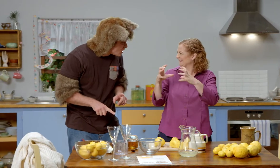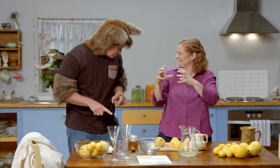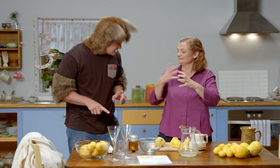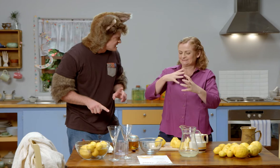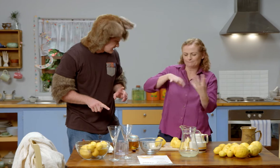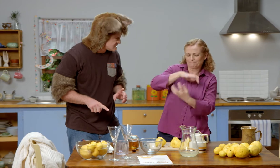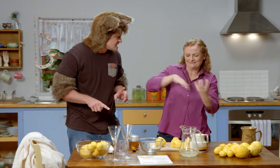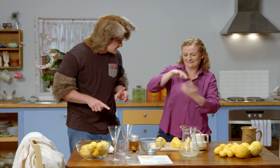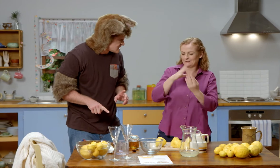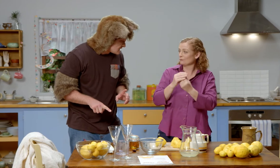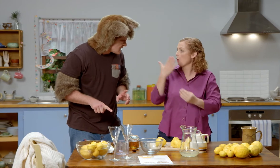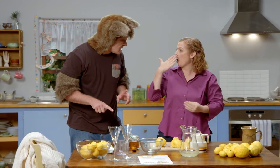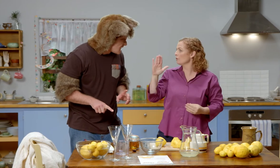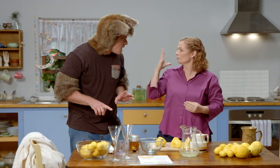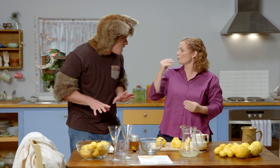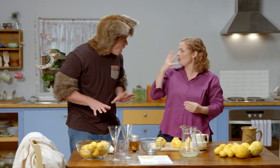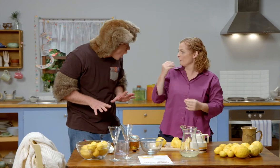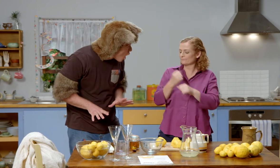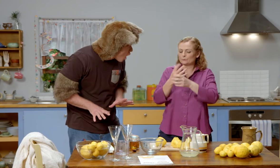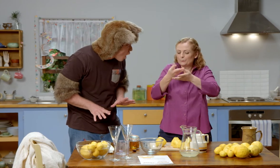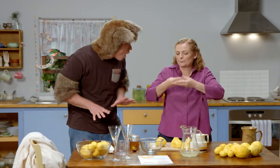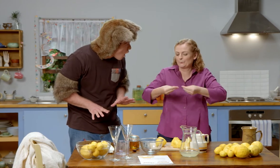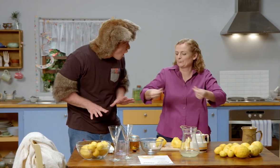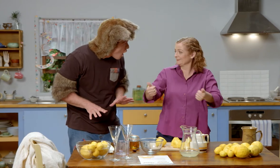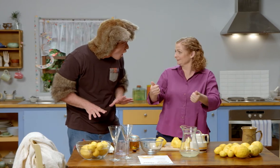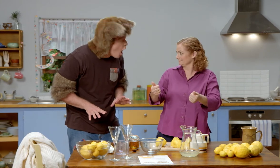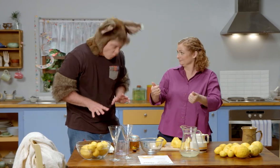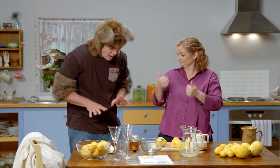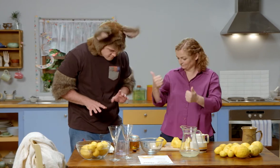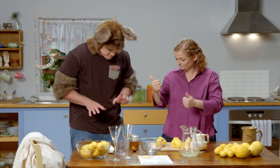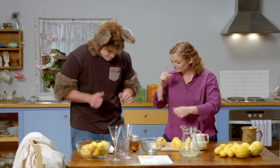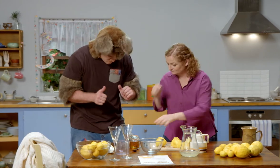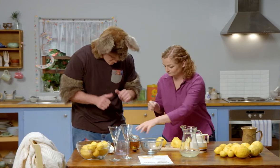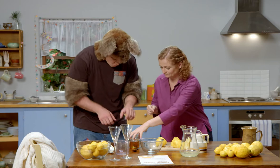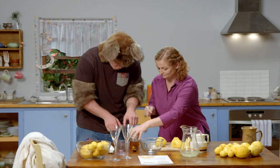It's thick so we need to mix it with a little bit of hot water to help it dissolve.